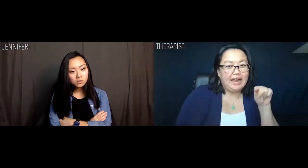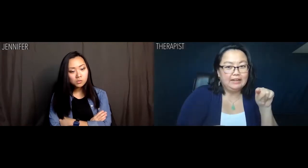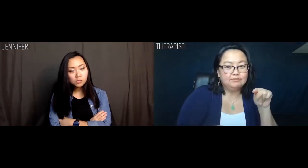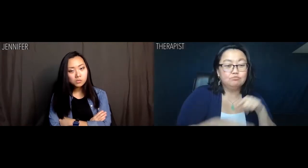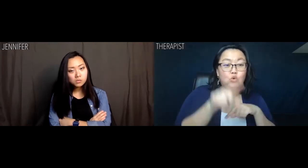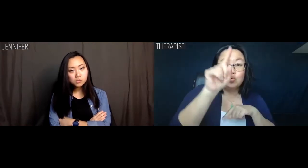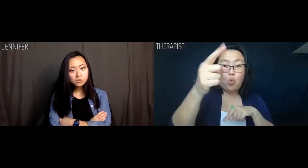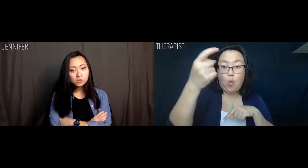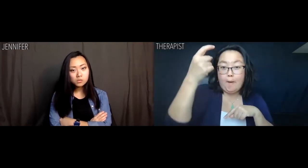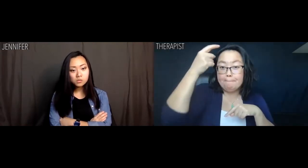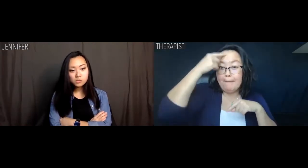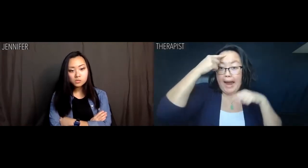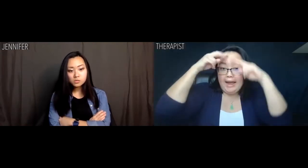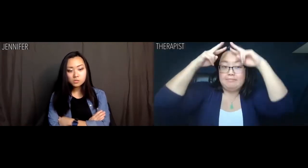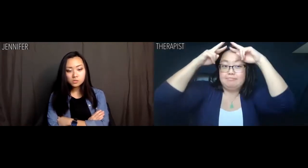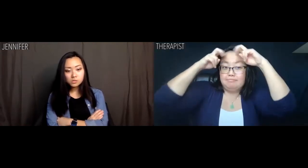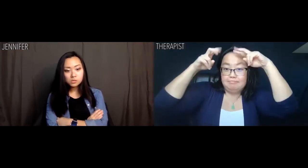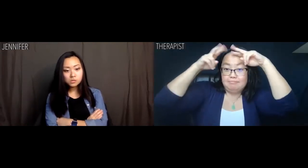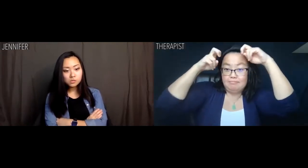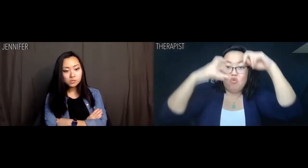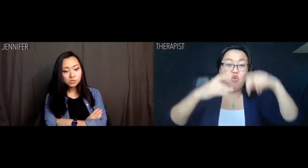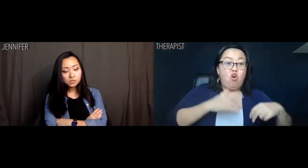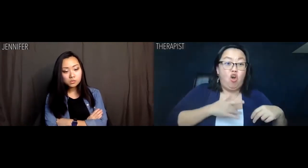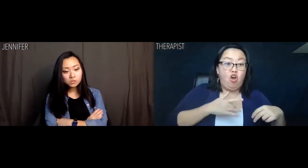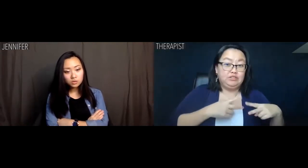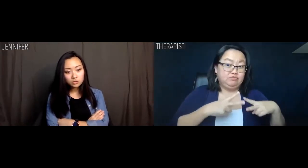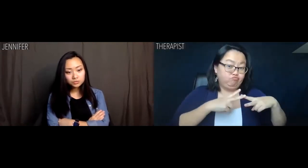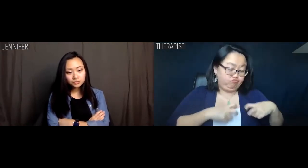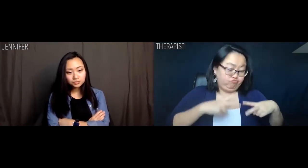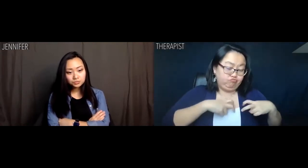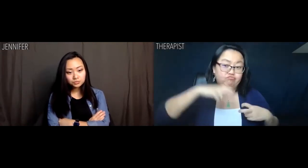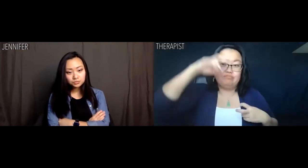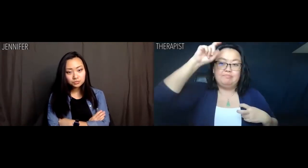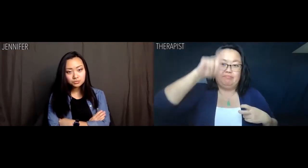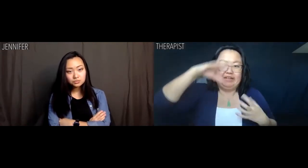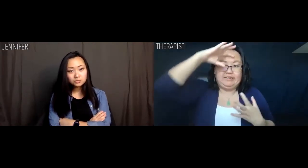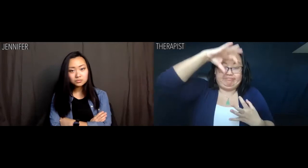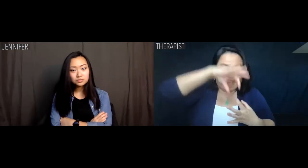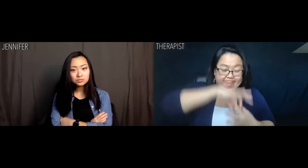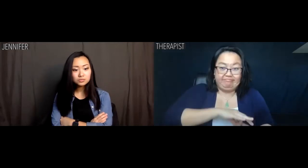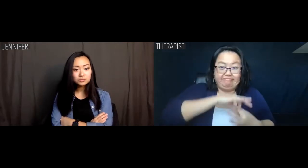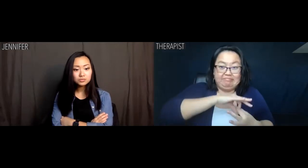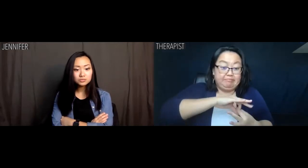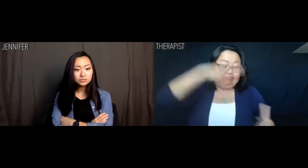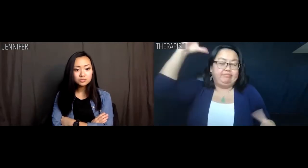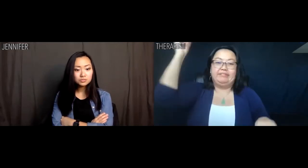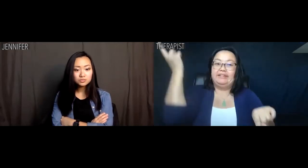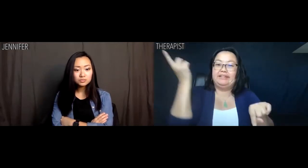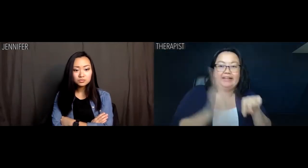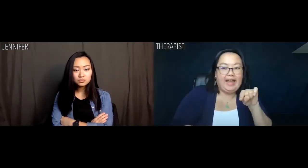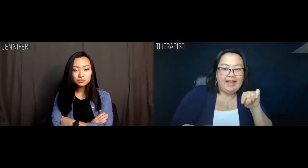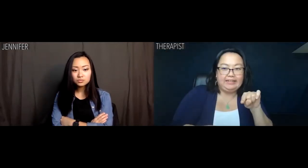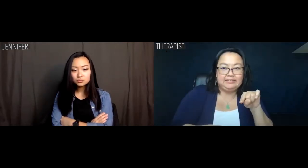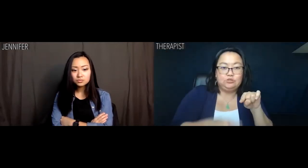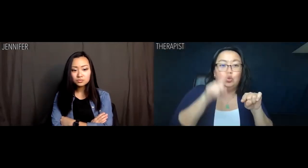but you also can't shortcut your feelings by intellectualizing the problem.